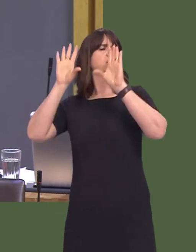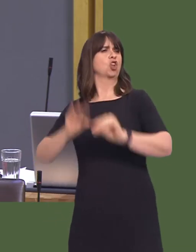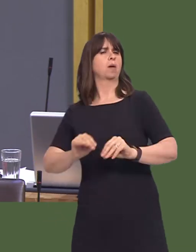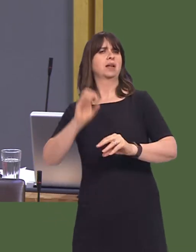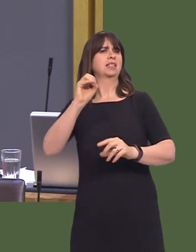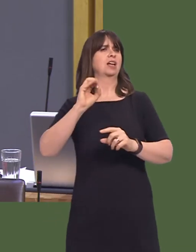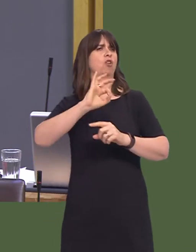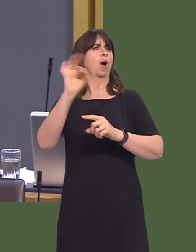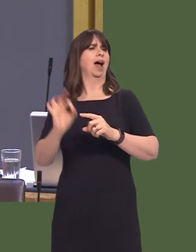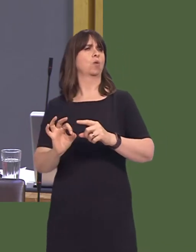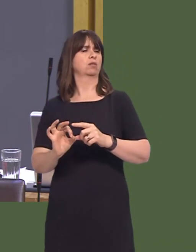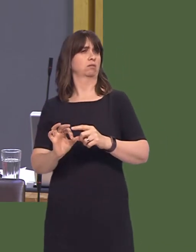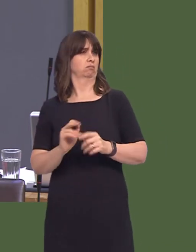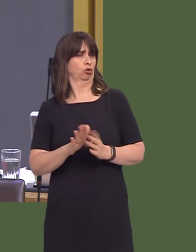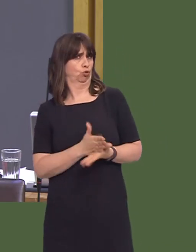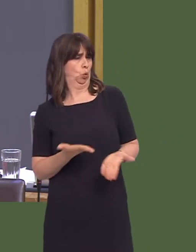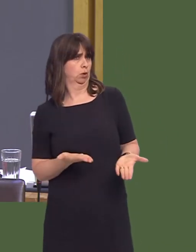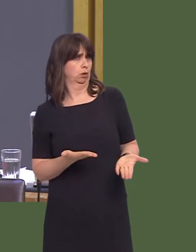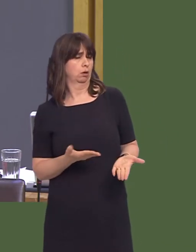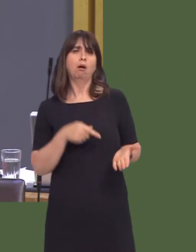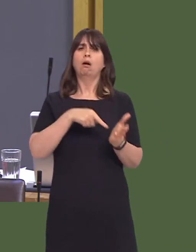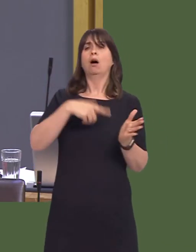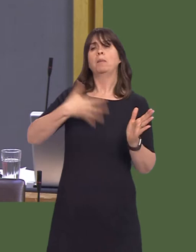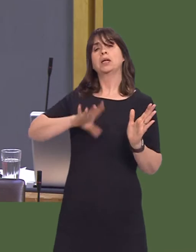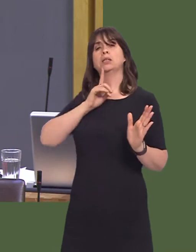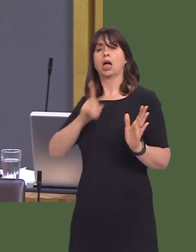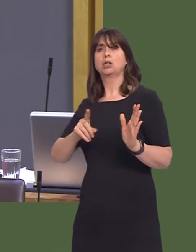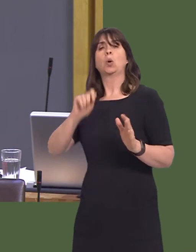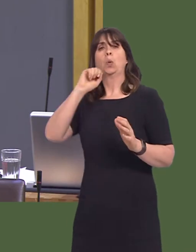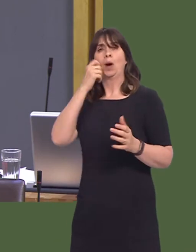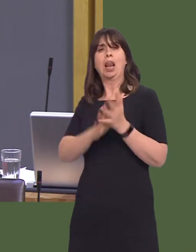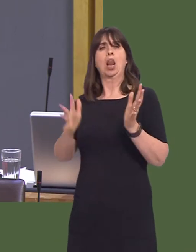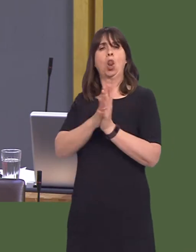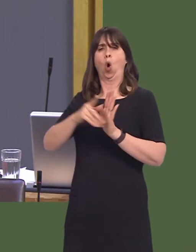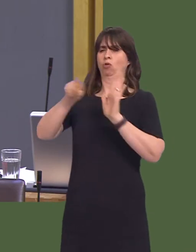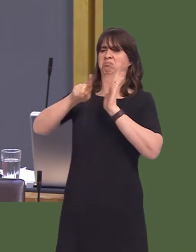zero-hours contracts, it contains a commitment to legislate against them. We know from the